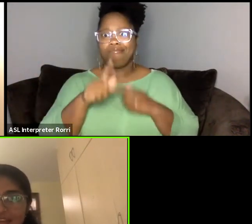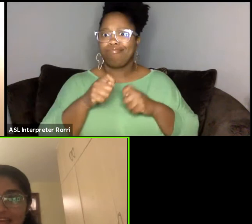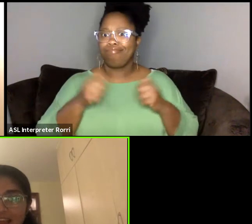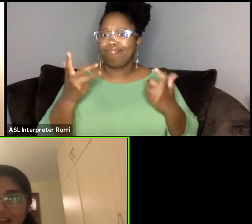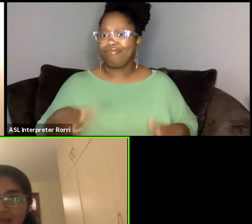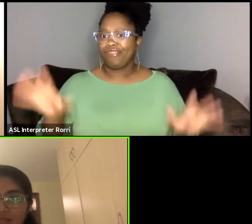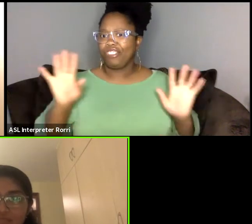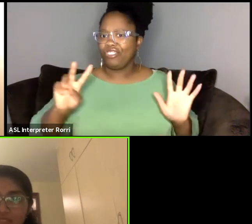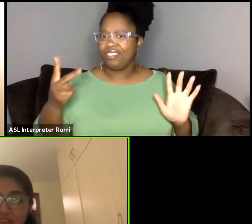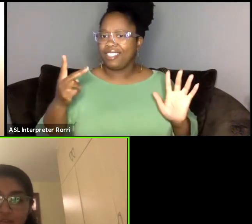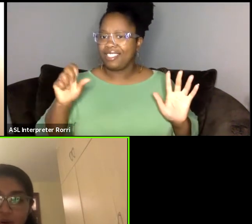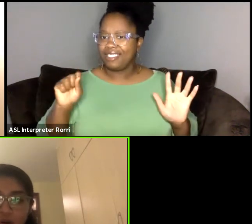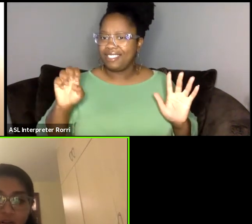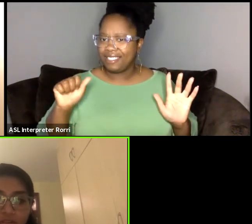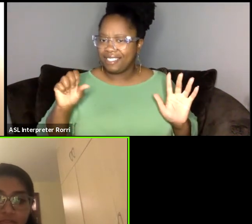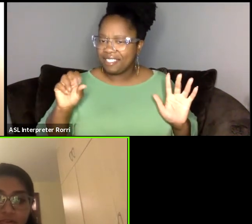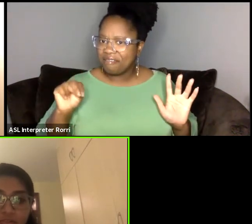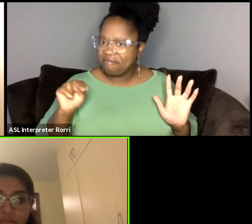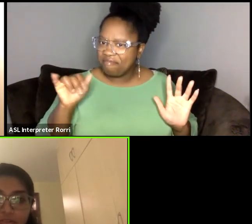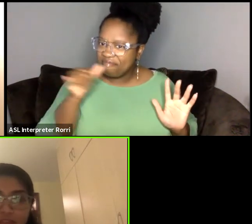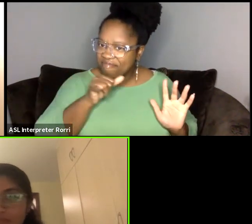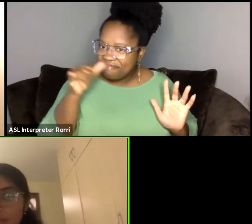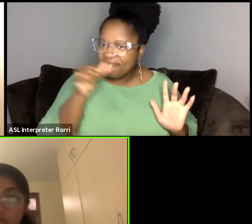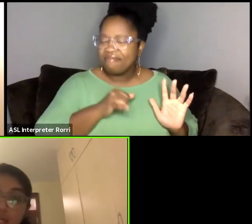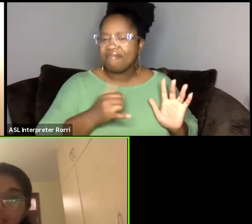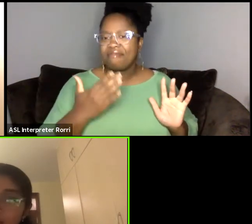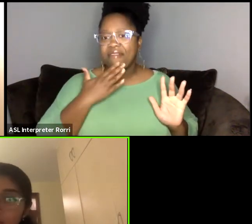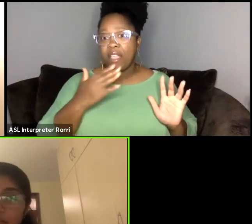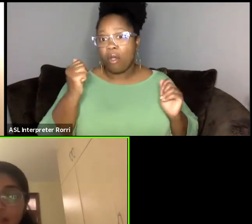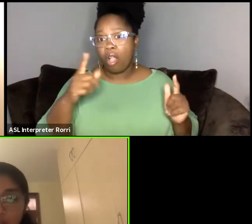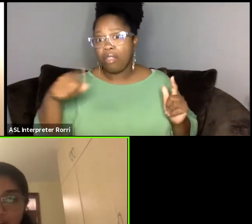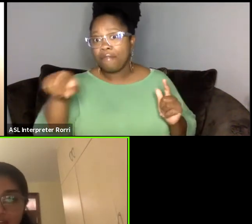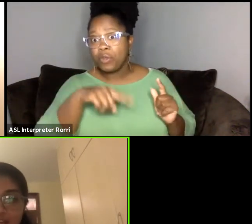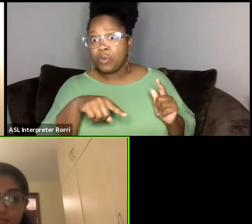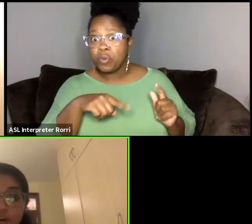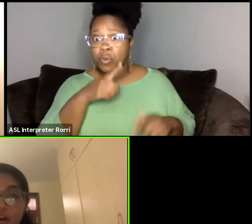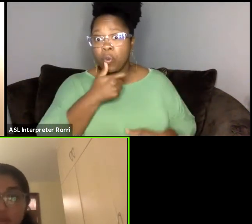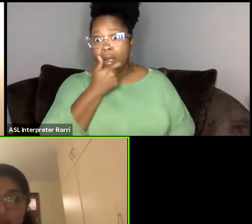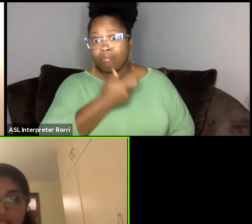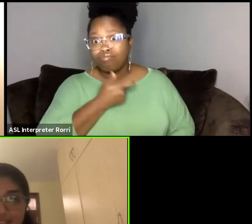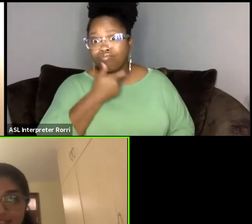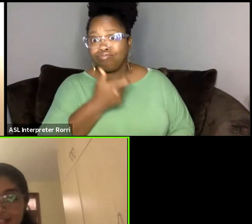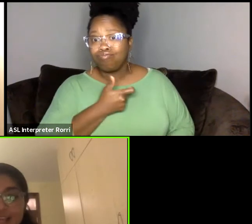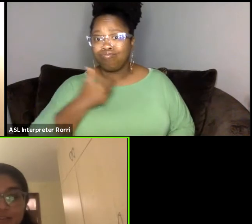So thank you all for those that have been tuning in regularly, for our new listeners, thank you